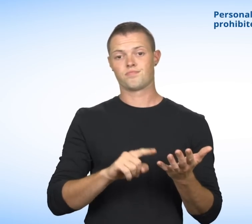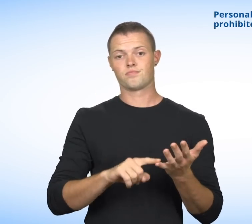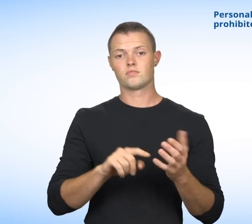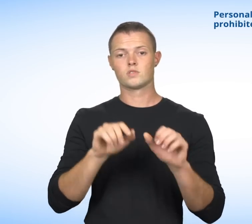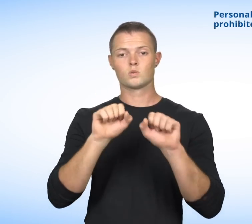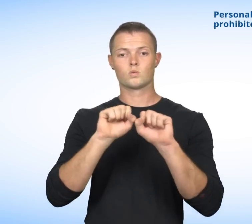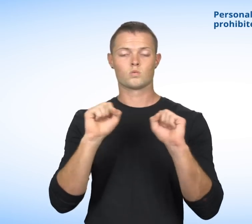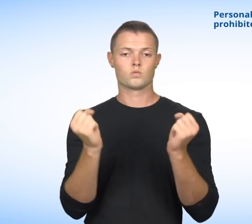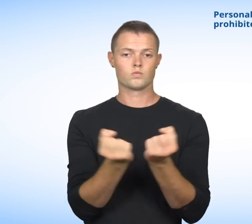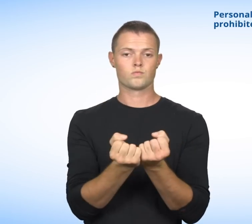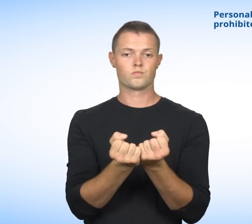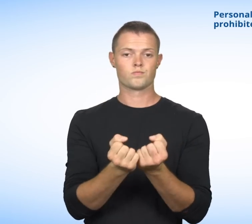and, lastly, Social condition.